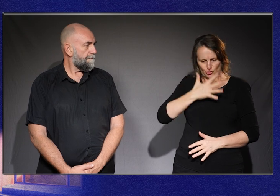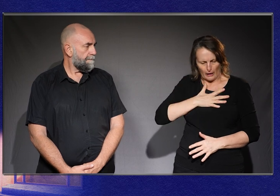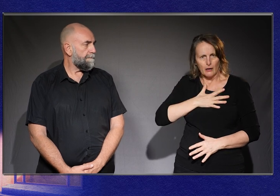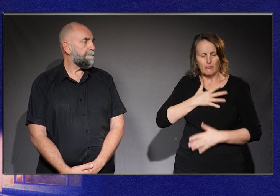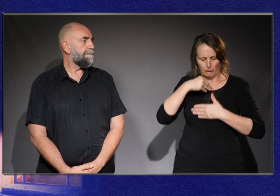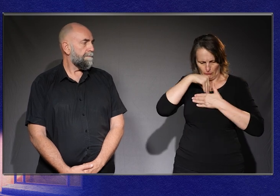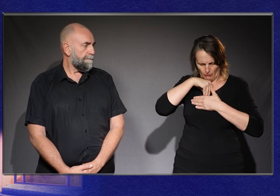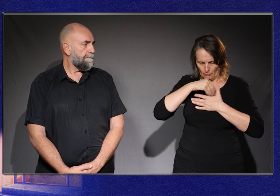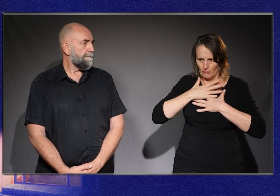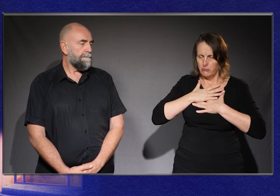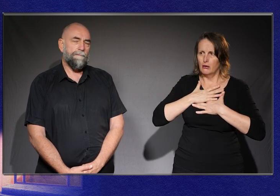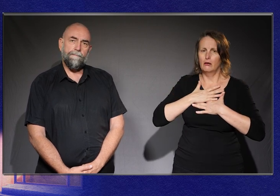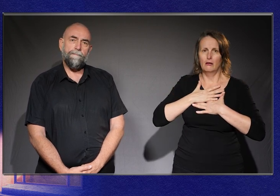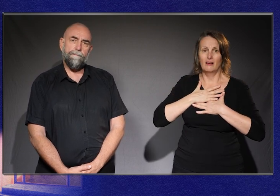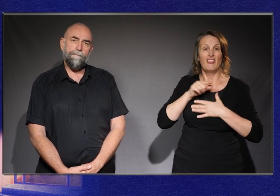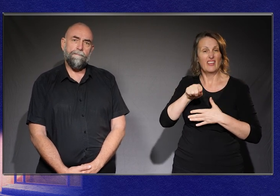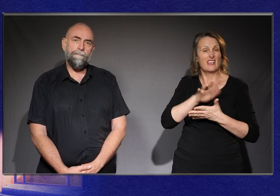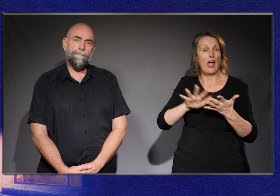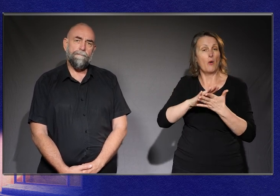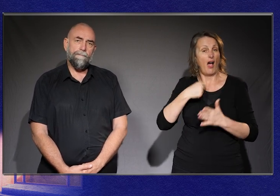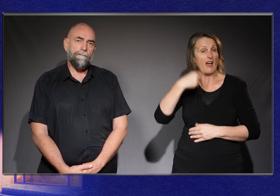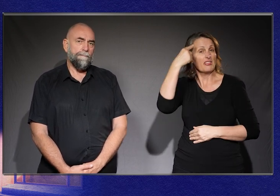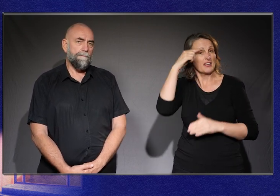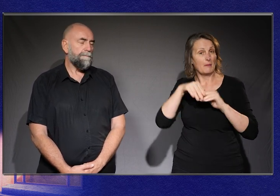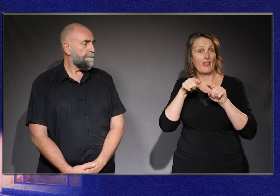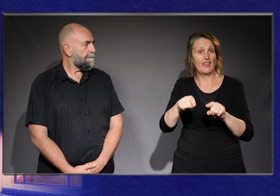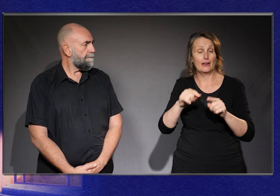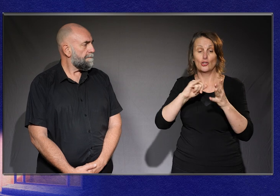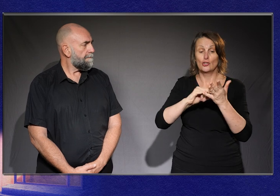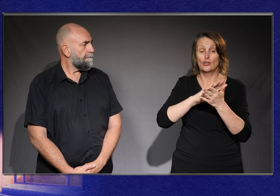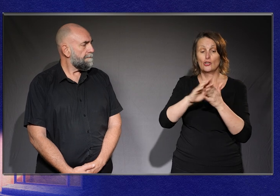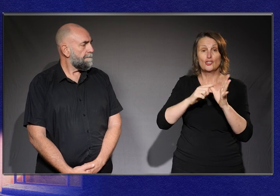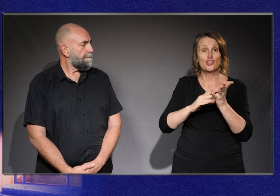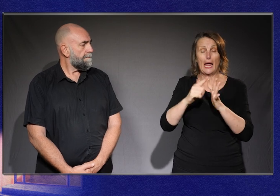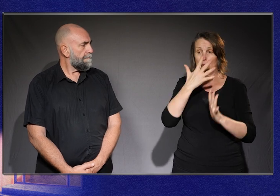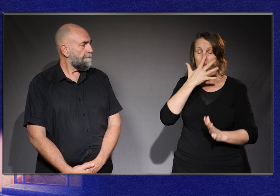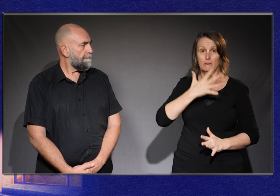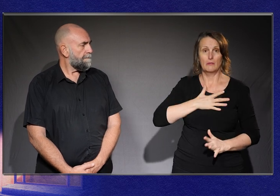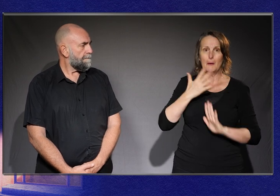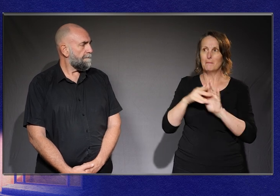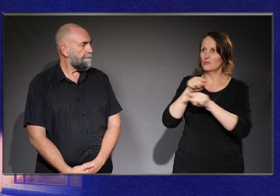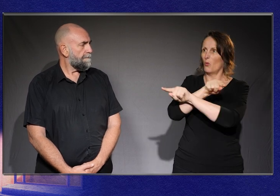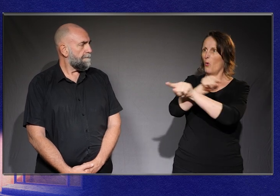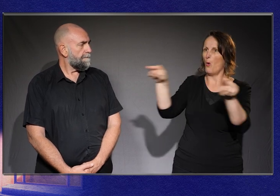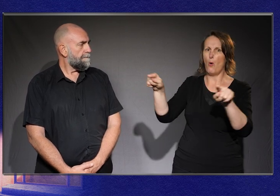The way that I think about it is that shame is the voice of rejection whispered in the